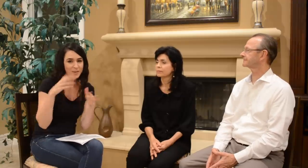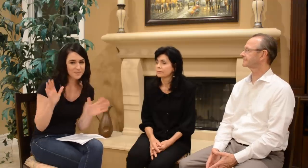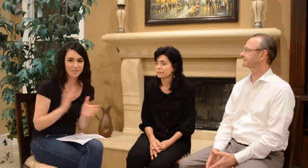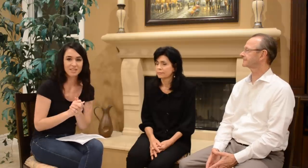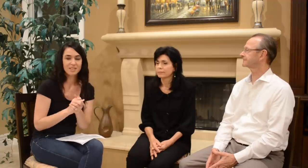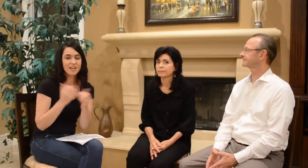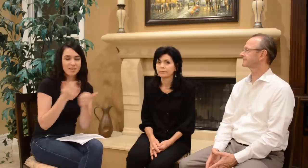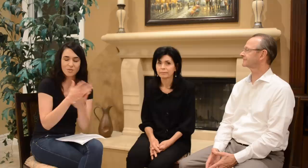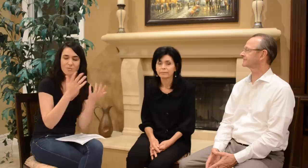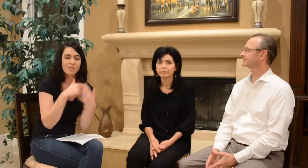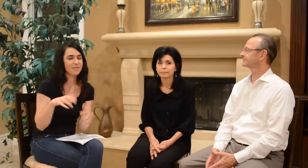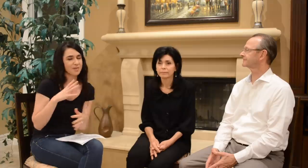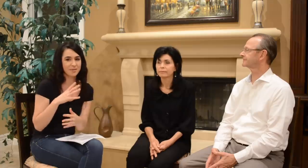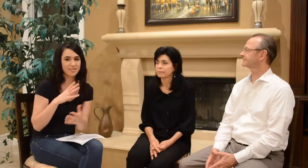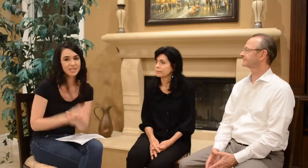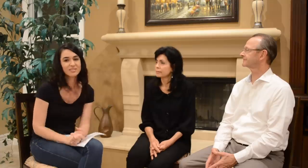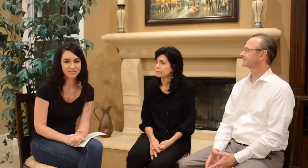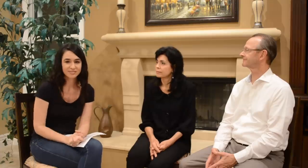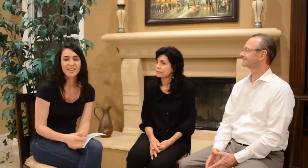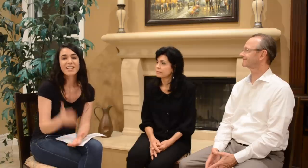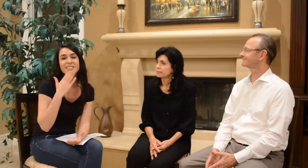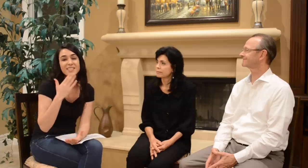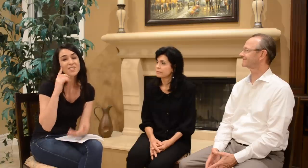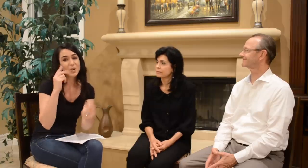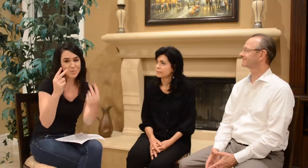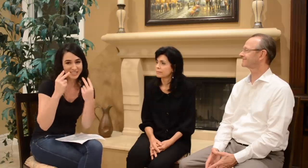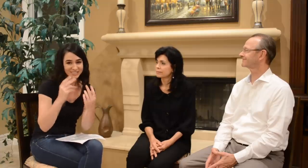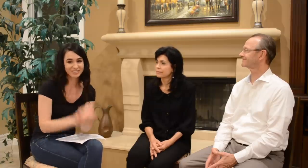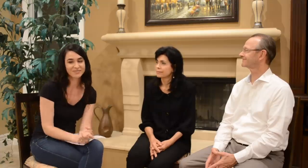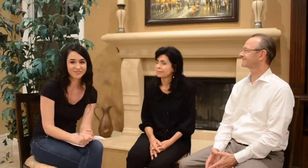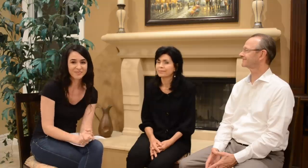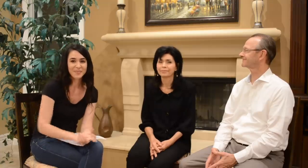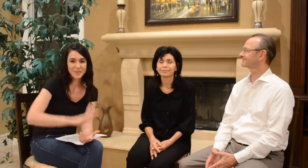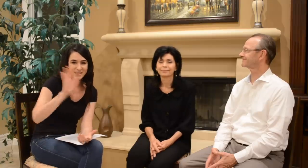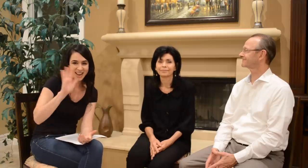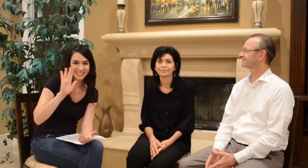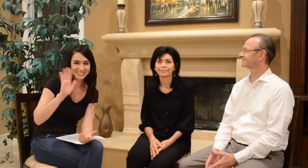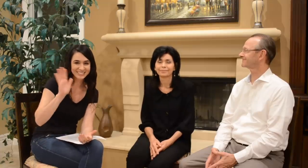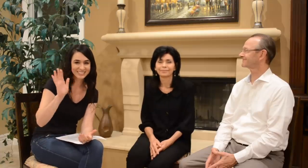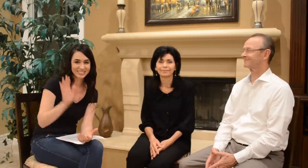Don’t give up. Everything will work out. Thanks for watching. Byeee.